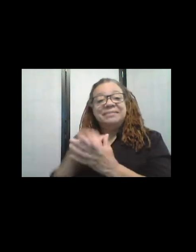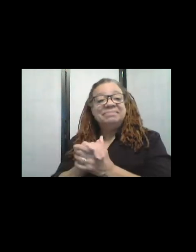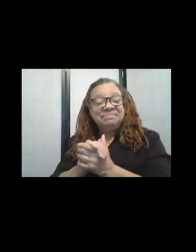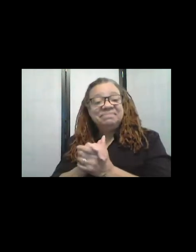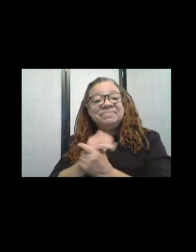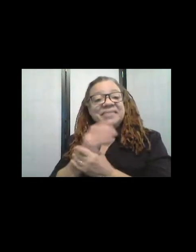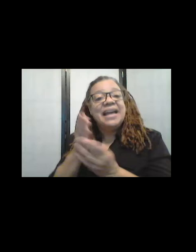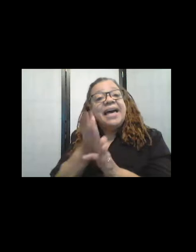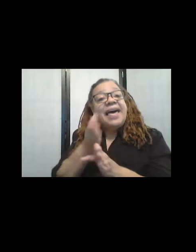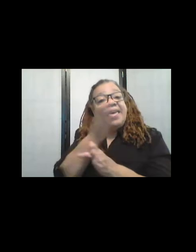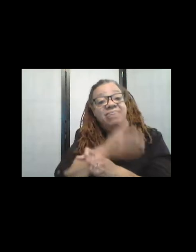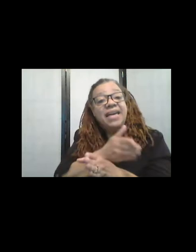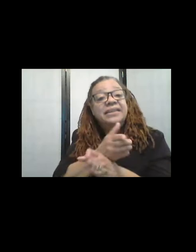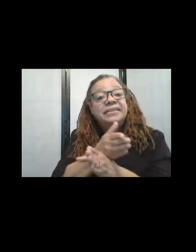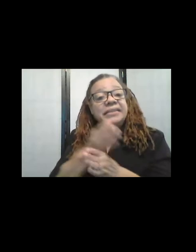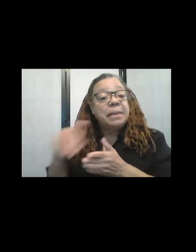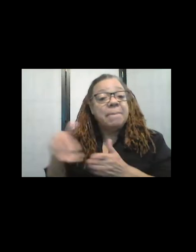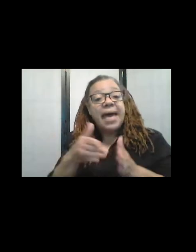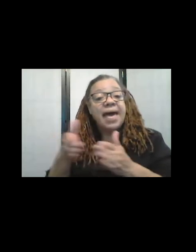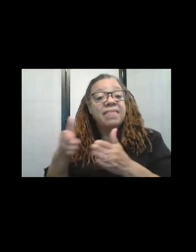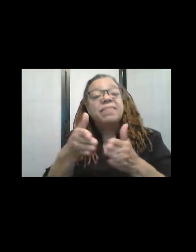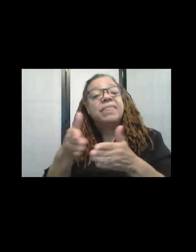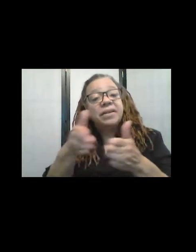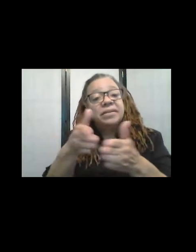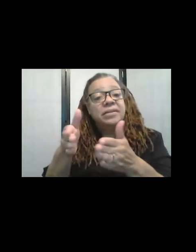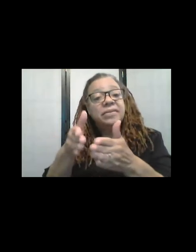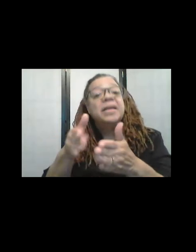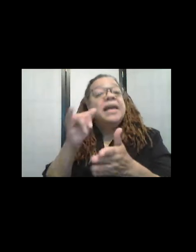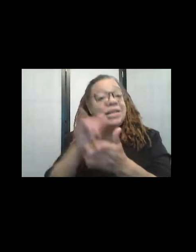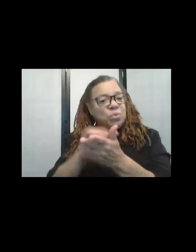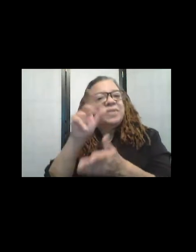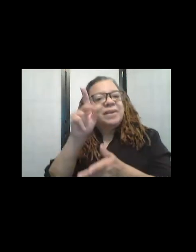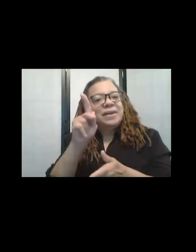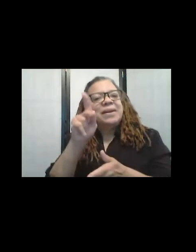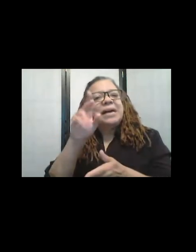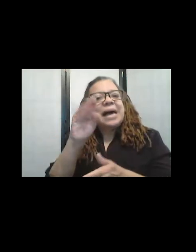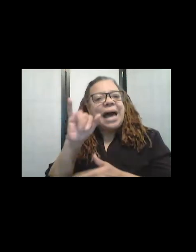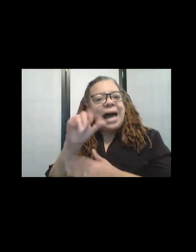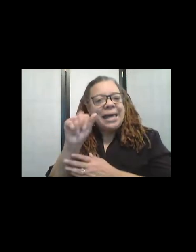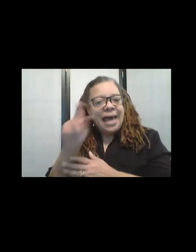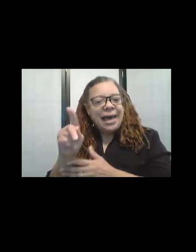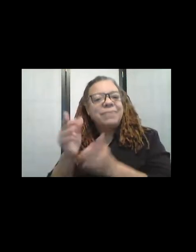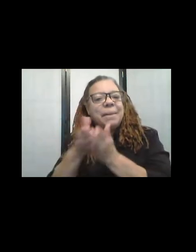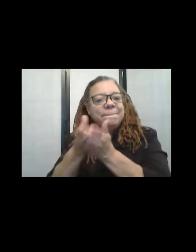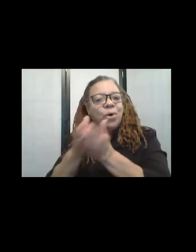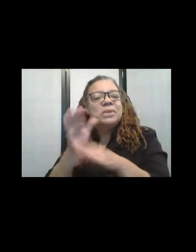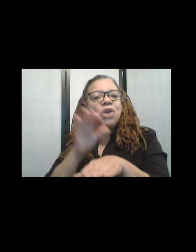And, pretty much, the path is what his kayak was certainly... Oh wow! So that's not a path through the